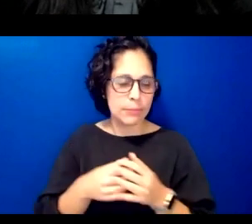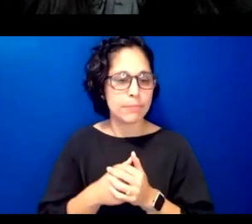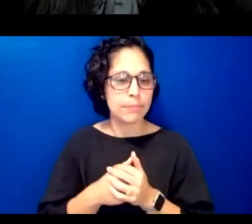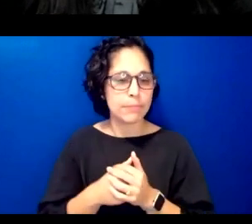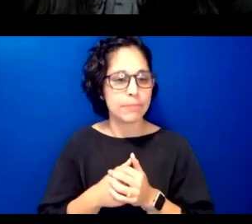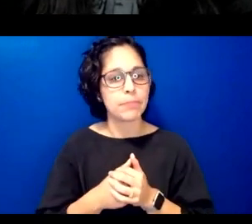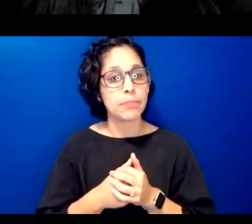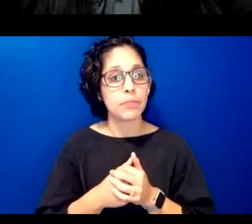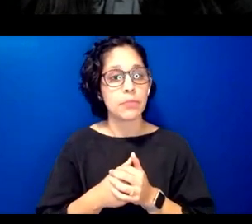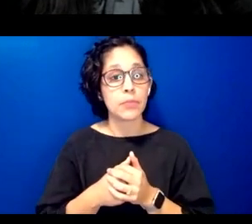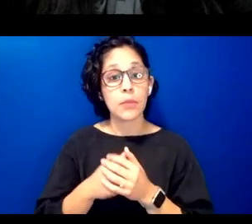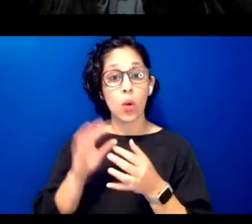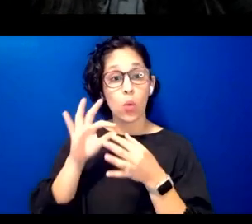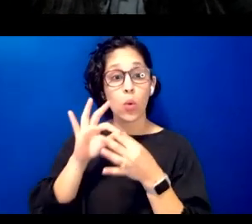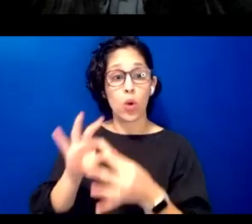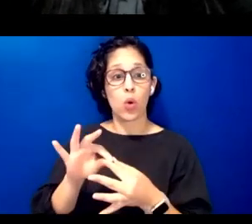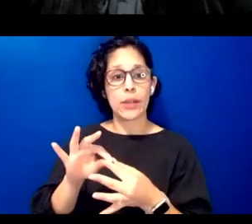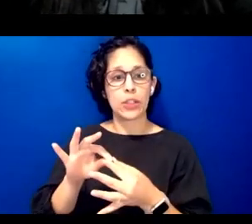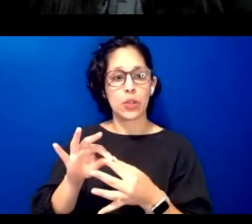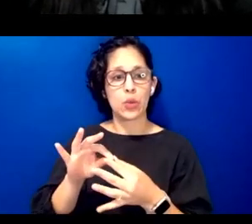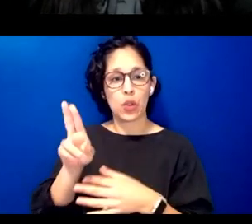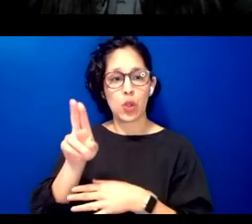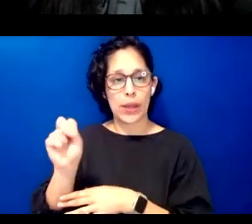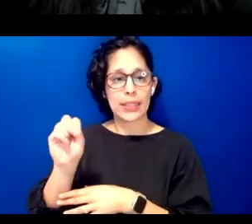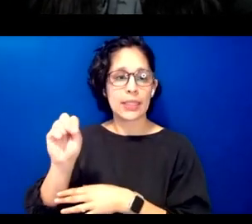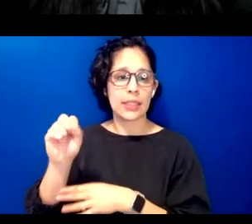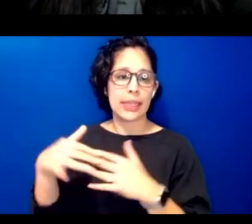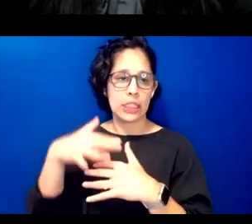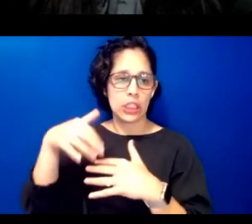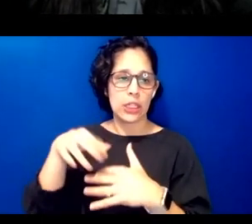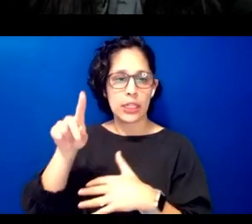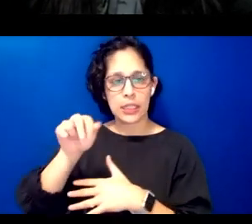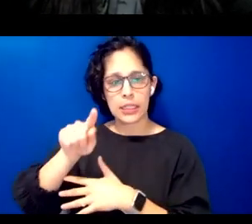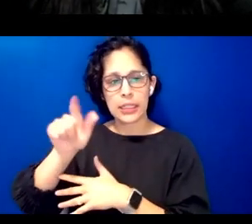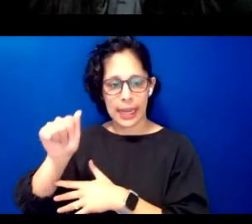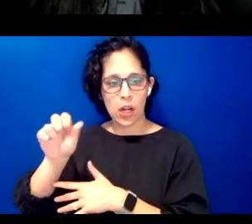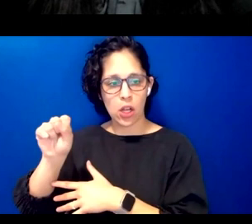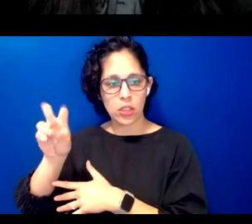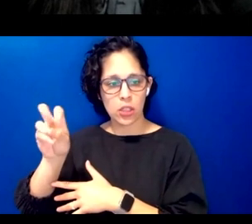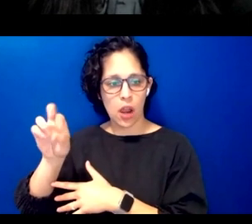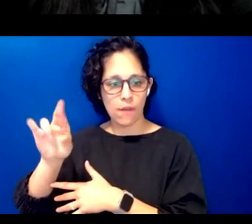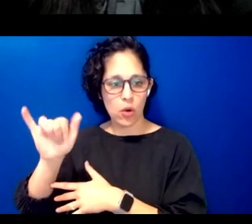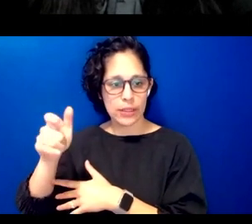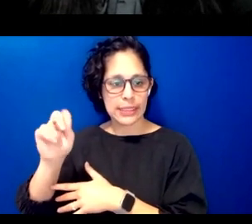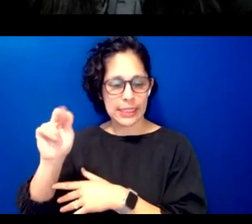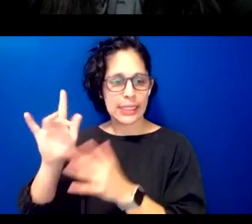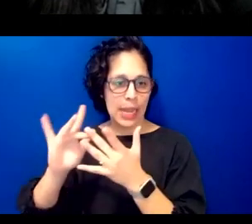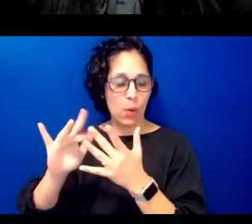network indigenous data sovereignty is the right of a nation to govern the collection